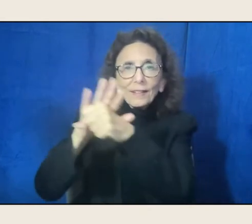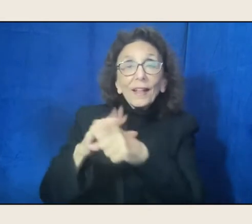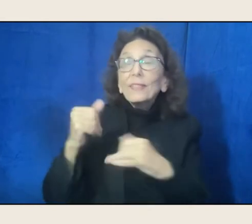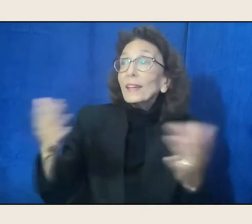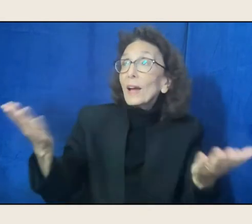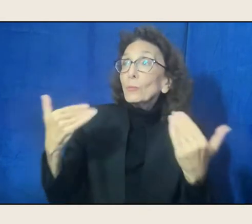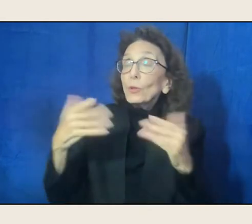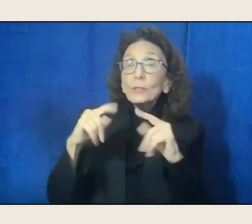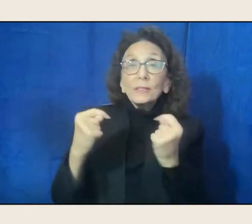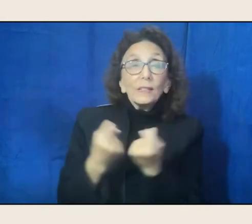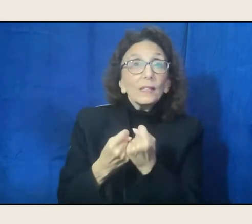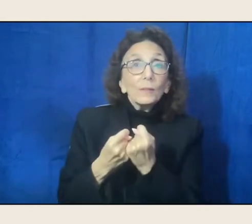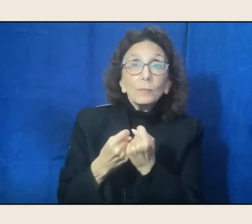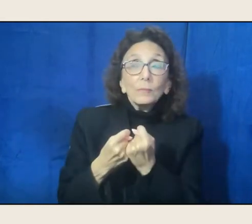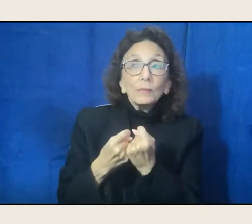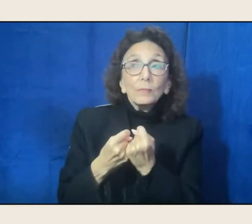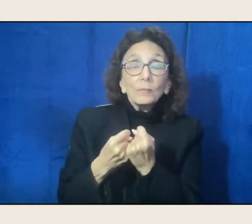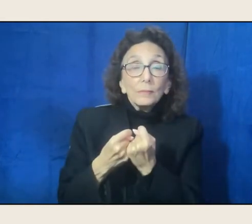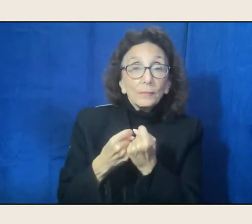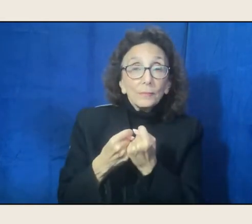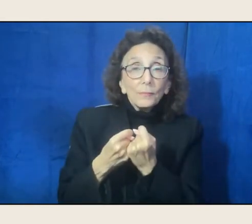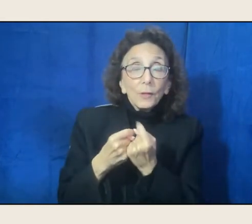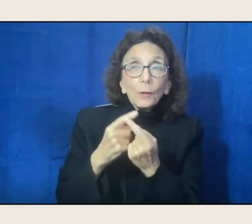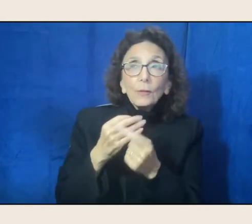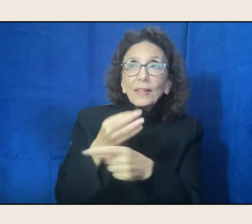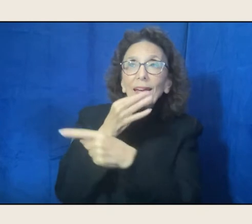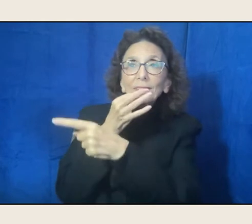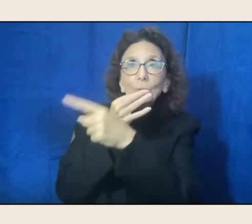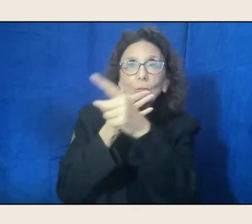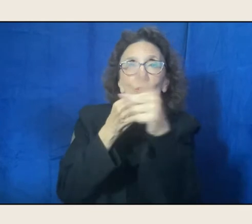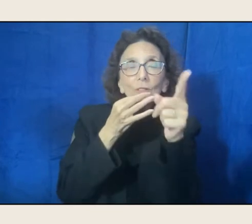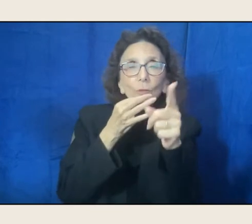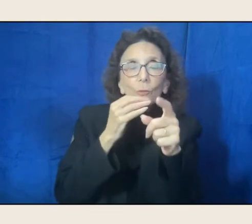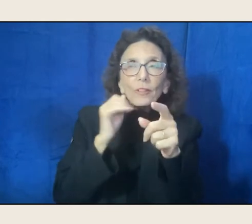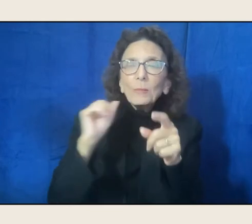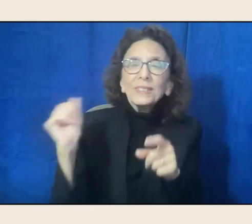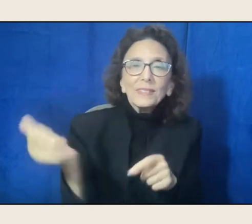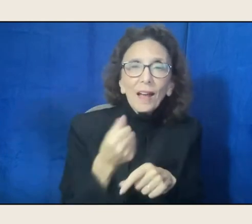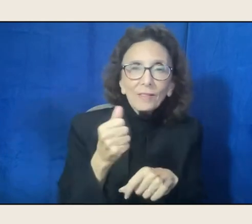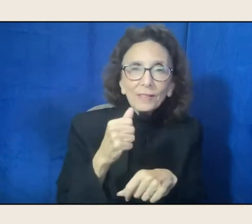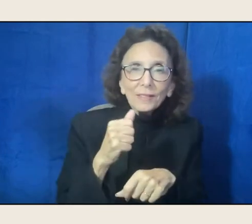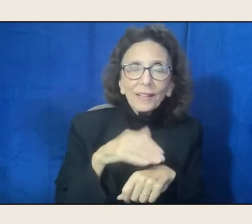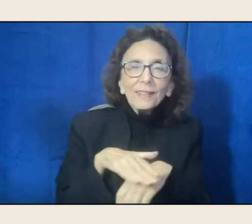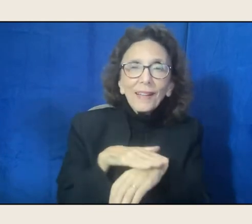the experts were all Native poets, because I remember those early years,